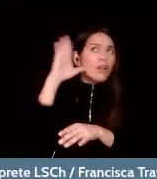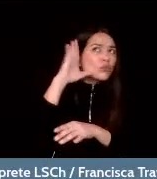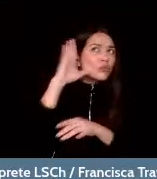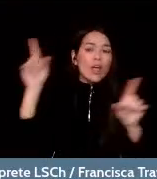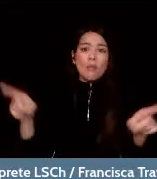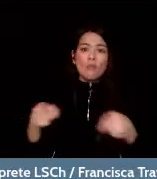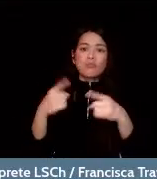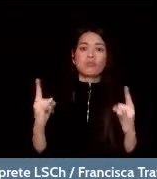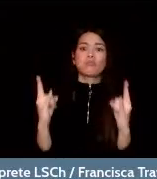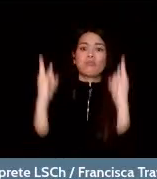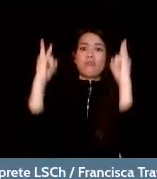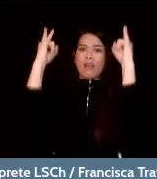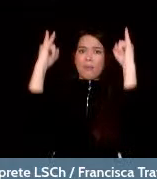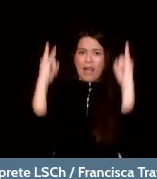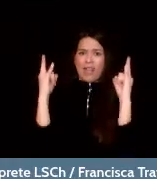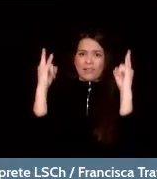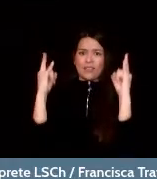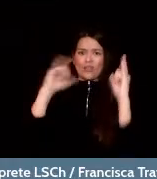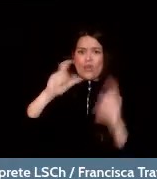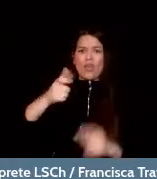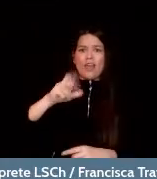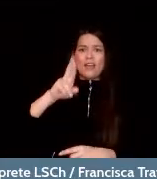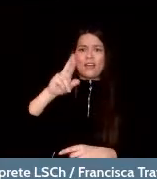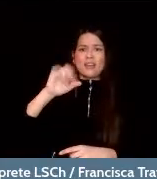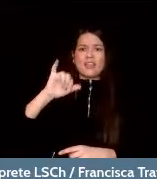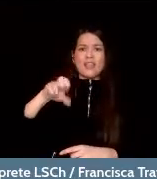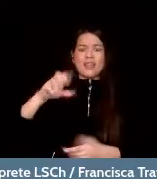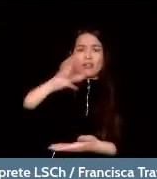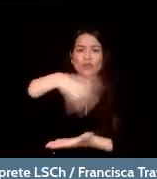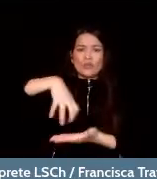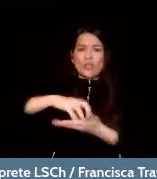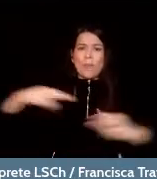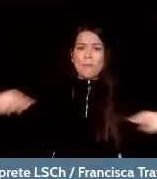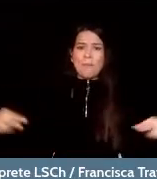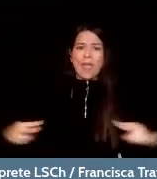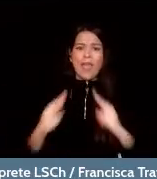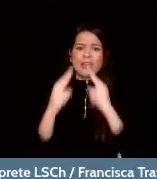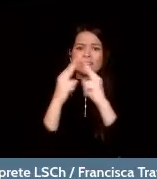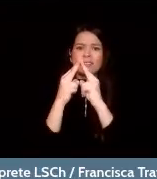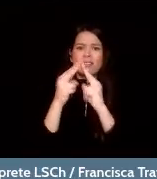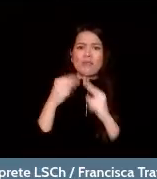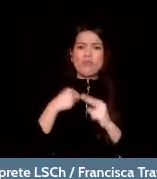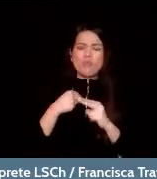and, in fact, it was very exciting to watch from above the gallery